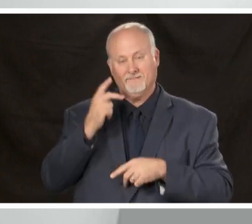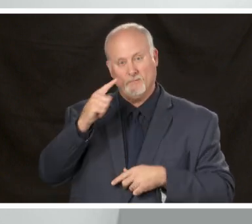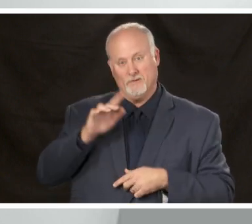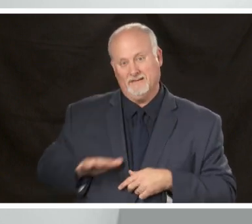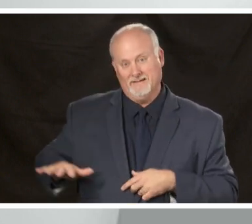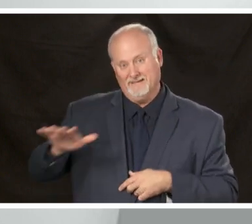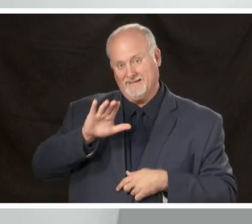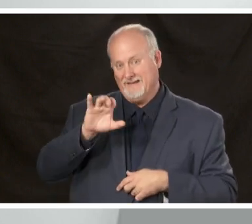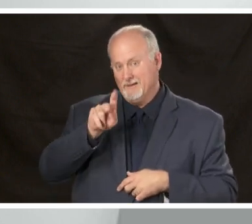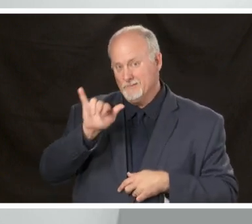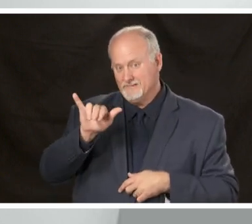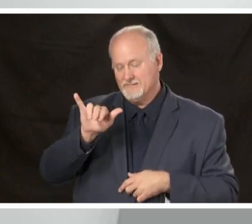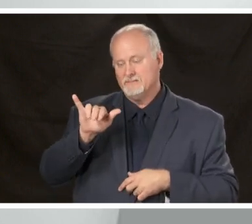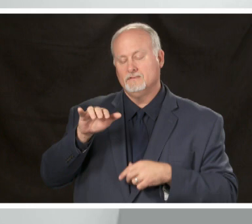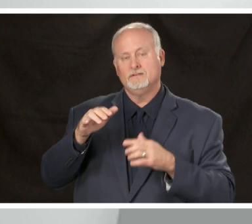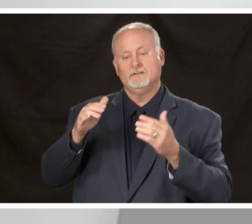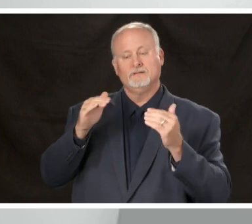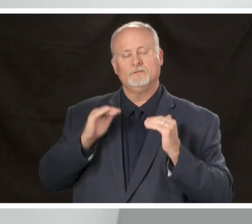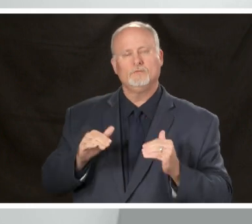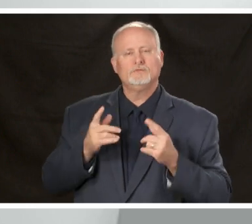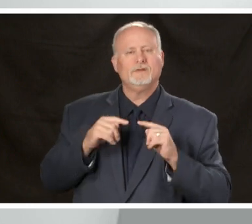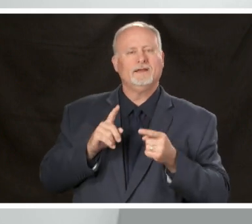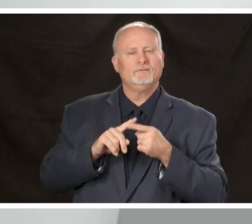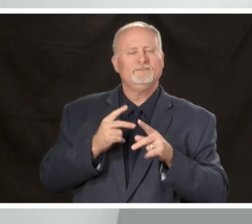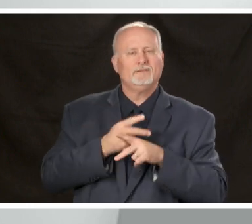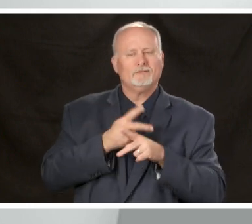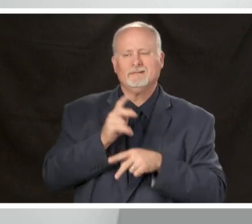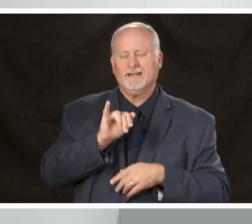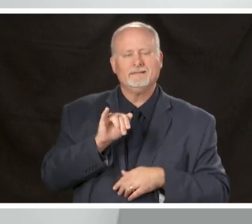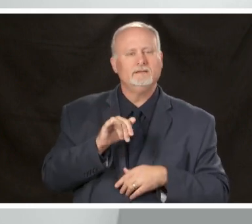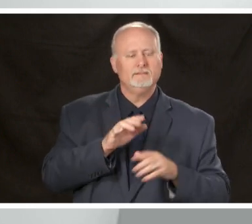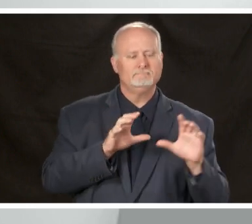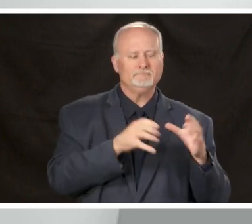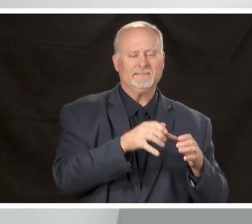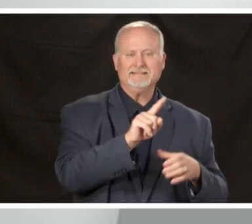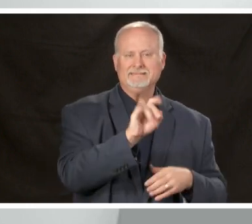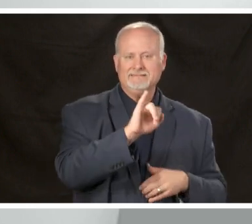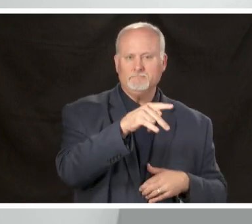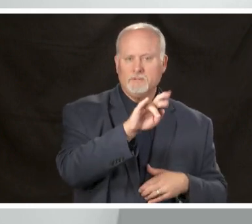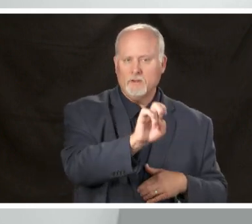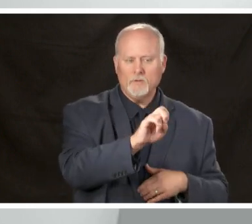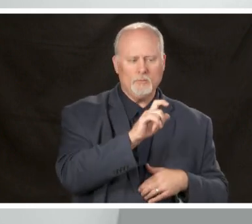level less than the county such as zip code or other division but what we're